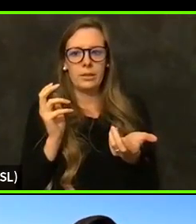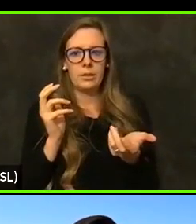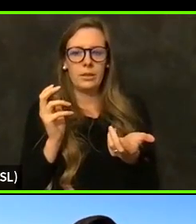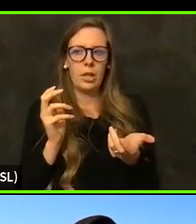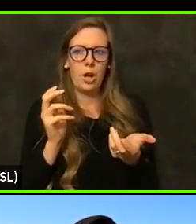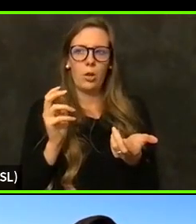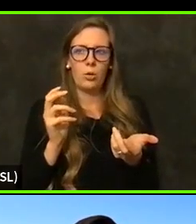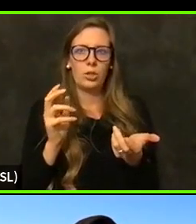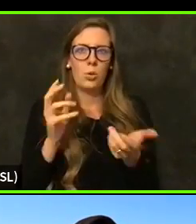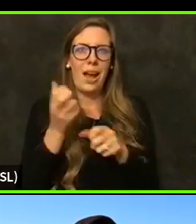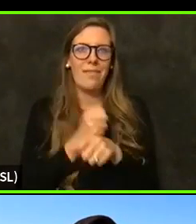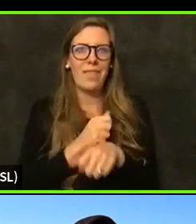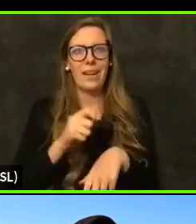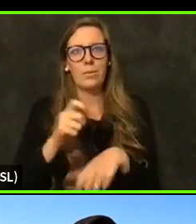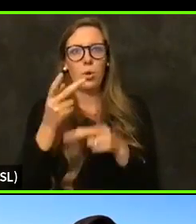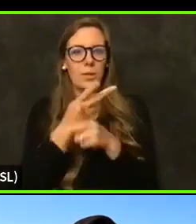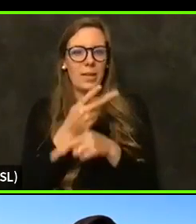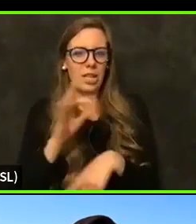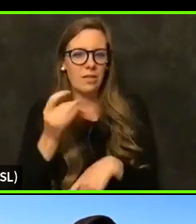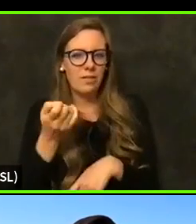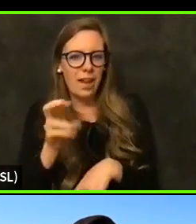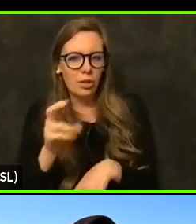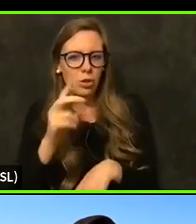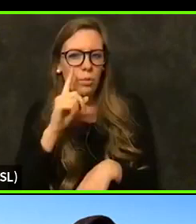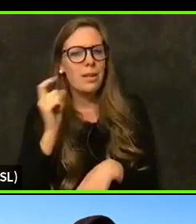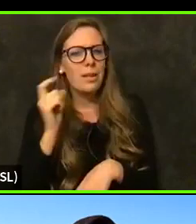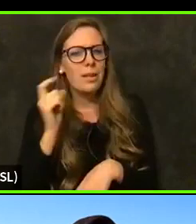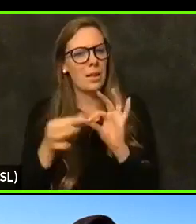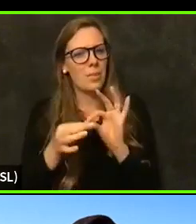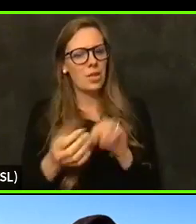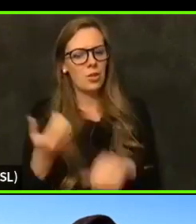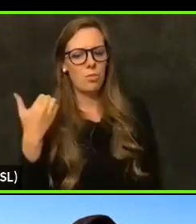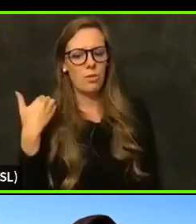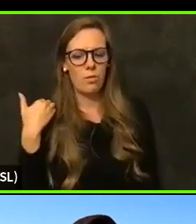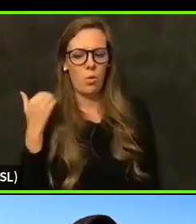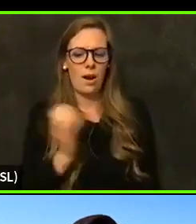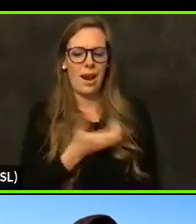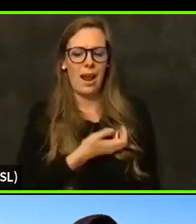But simultaneously, as I mentioned earlier, our testing has gone down.